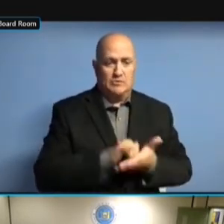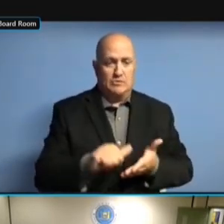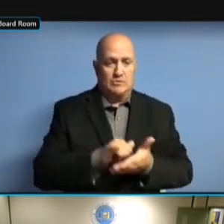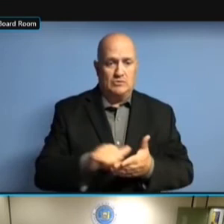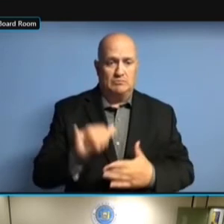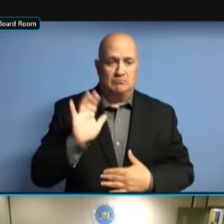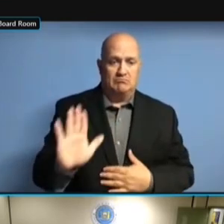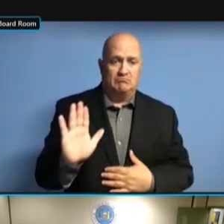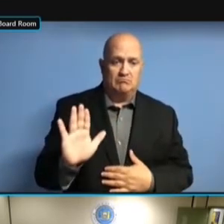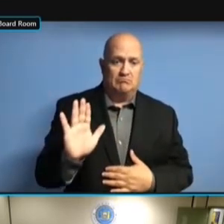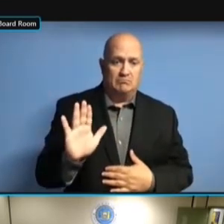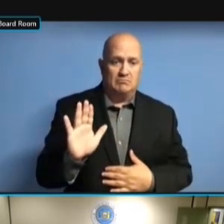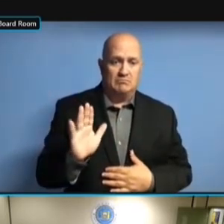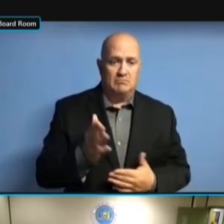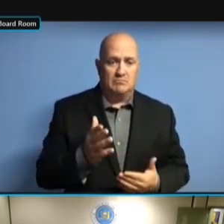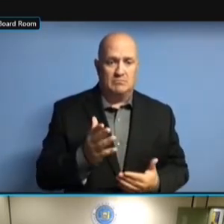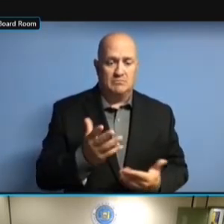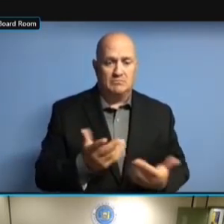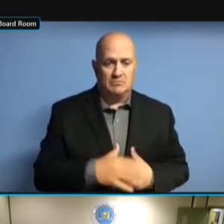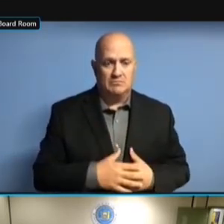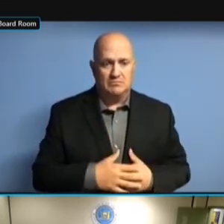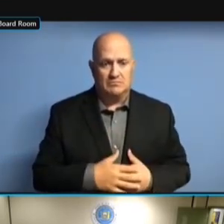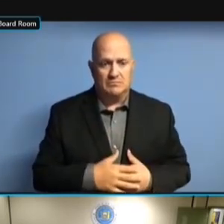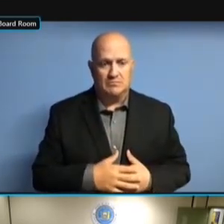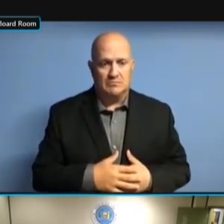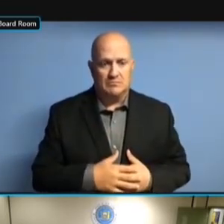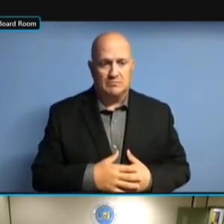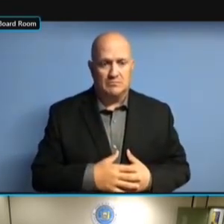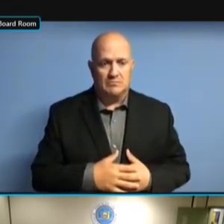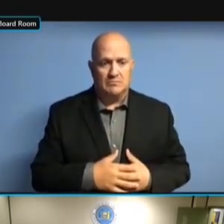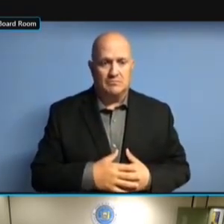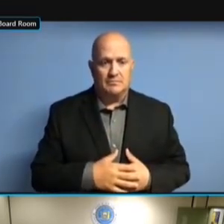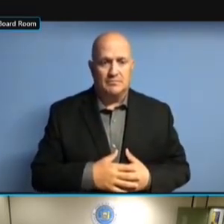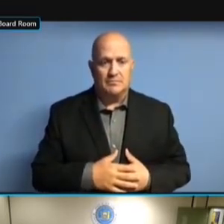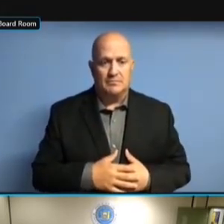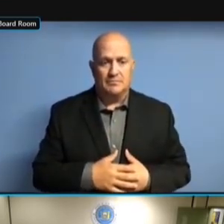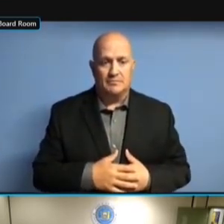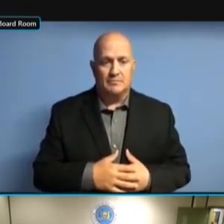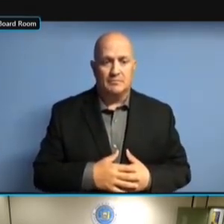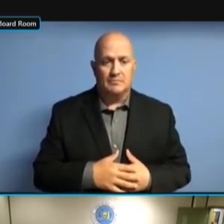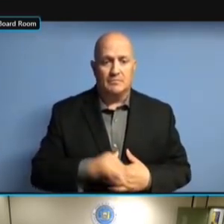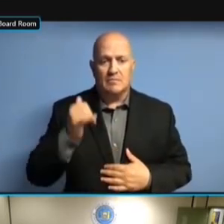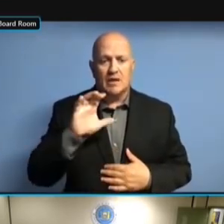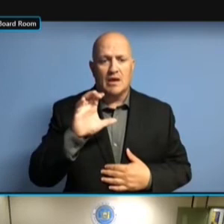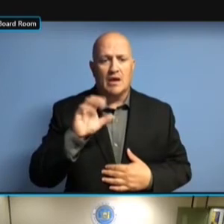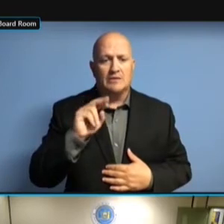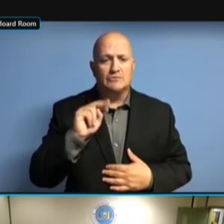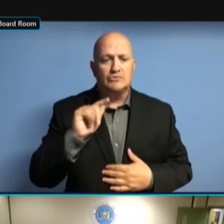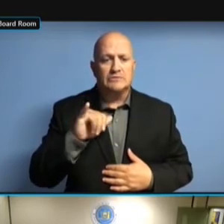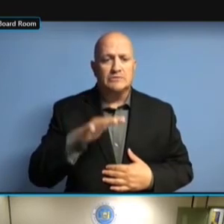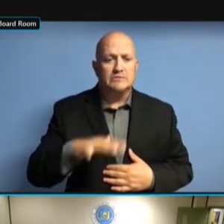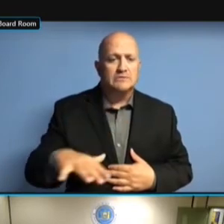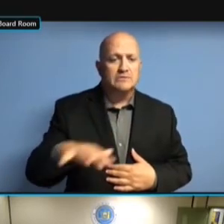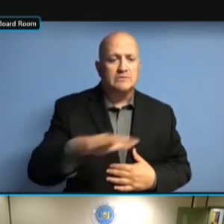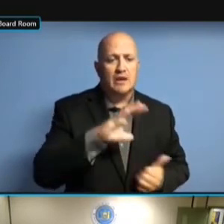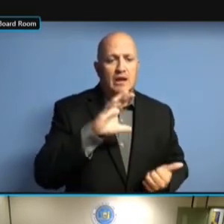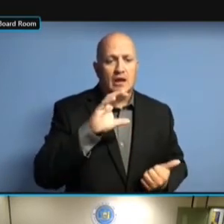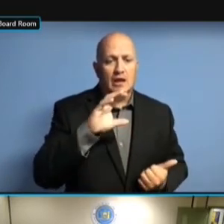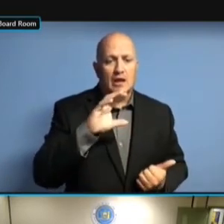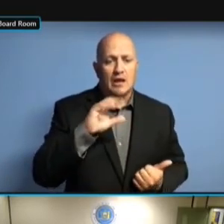OPERATION STAFF ALSO VISITED COLUMBIA, OPERATION STAFF ALSO VISITED COLUMBIA, CHAUTAUQUA, OPERATION STAFF ALSO VISITED COLUMBIA, CHAUTAUQUA, DOING COLUMBIA, CHAUTAUQUA, DOING COLUMBIA, CHAUTAUQUA, DOING TESTING COLUMBIA, CHAUTAUQUA, DOING TESTING ON COLUMBIA, CHAUTAUQUA, DOING TESTING ON [ COLUMBIA, CHAUTAUQUA, DOING TESTING ON [ INAUDIBLE COLUMBIA, CHAUTAUQUA, DOING TESTING ON TESTING ON TESTING ON EQUIPMENT. EQUIPMENT. EQUIPMENT. WITH EQUIPMENT. WITH REGARD EQUIPMENT. WITH REGARD TO EQUIPMENT. WITH REGARD TO EARLY EQUIPMENT. WITH REGARD TO EARLY BALLOT WITH REGARD TO EARLY BALLOT WITH REGARD TO EARLY BALLOT [ WITH REGARD TO EARLY BALLOT [ INAUDIBLE WITH REGARD TO EARLY BALLOT